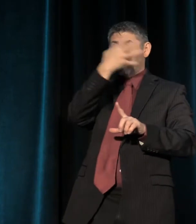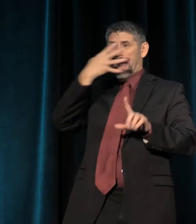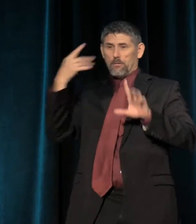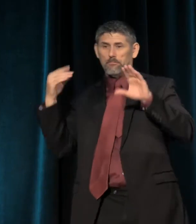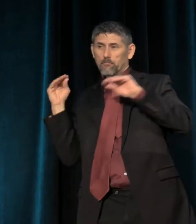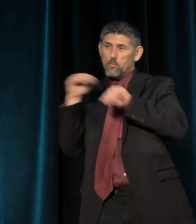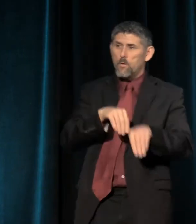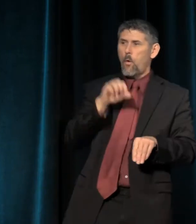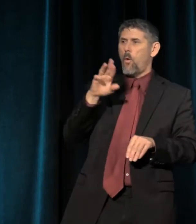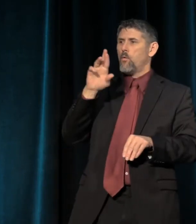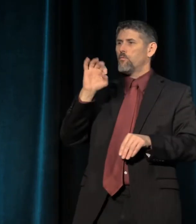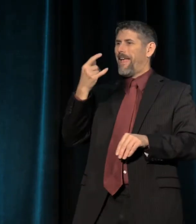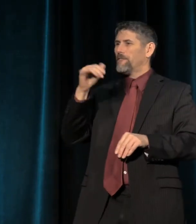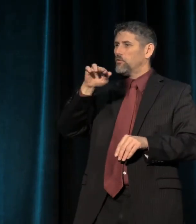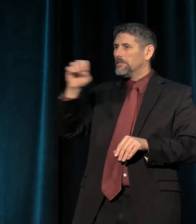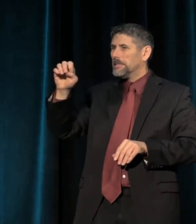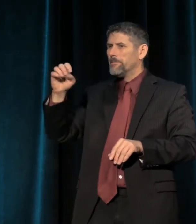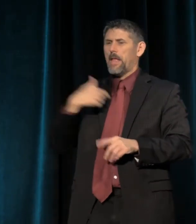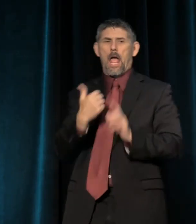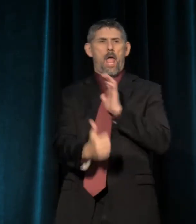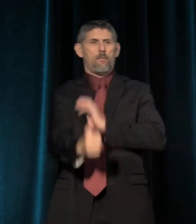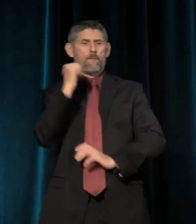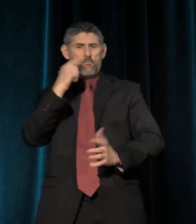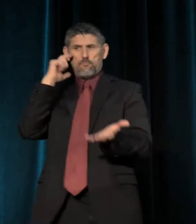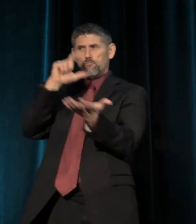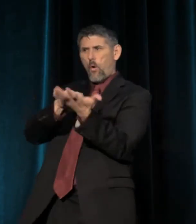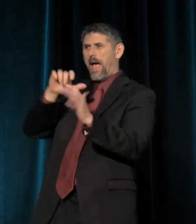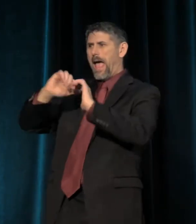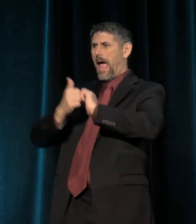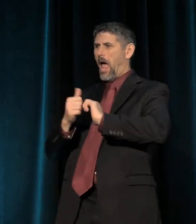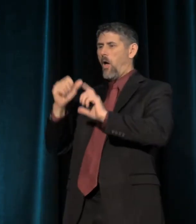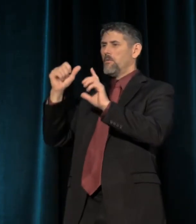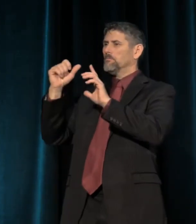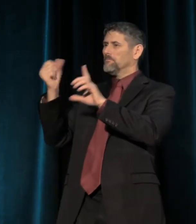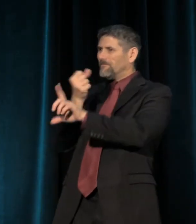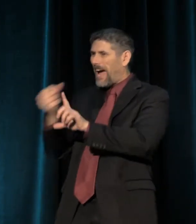As in, I refuse to acknowledge the ways that state violence has inflicted